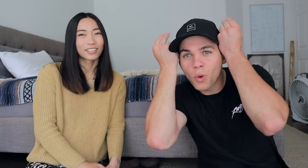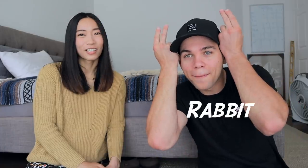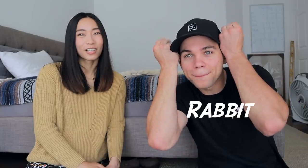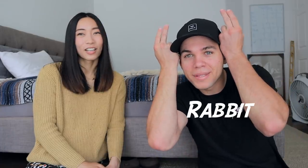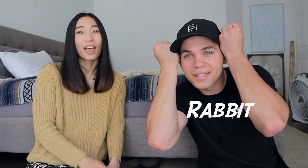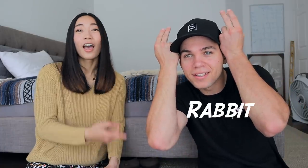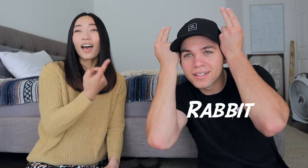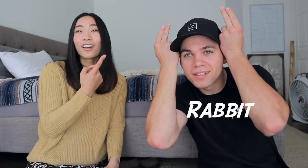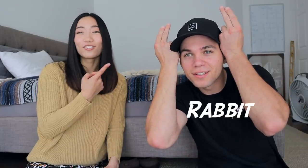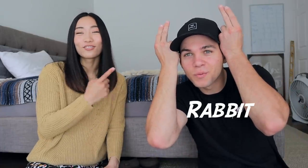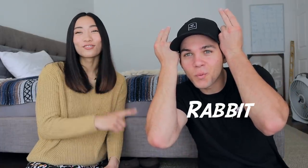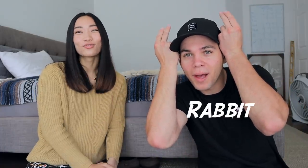rabbit